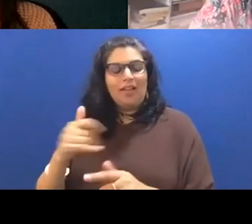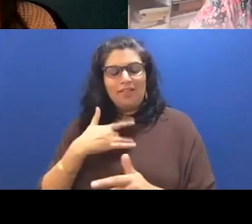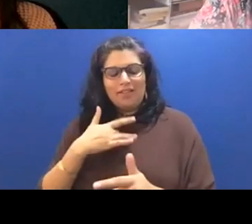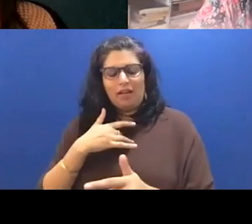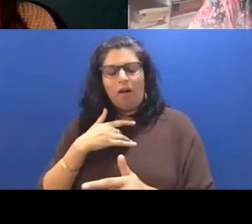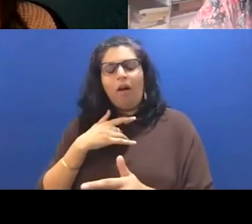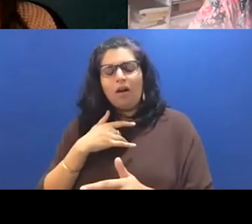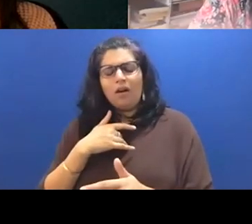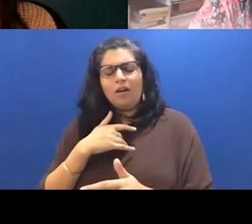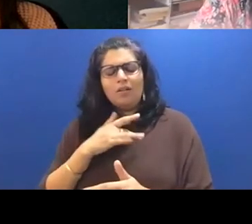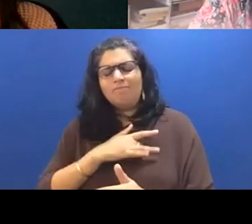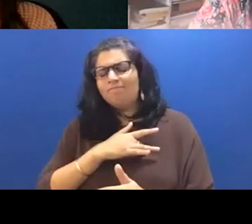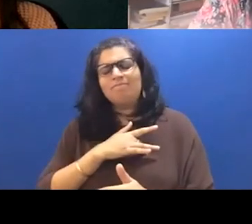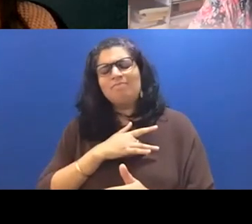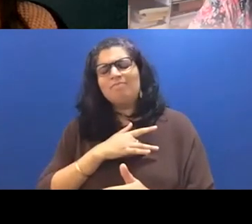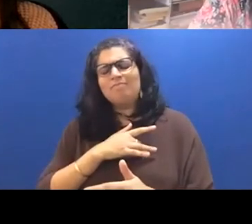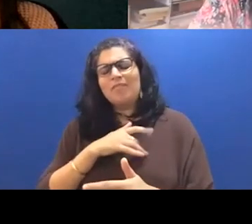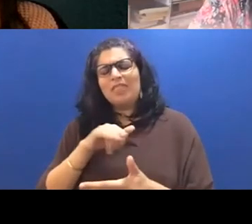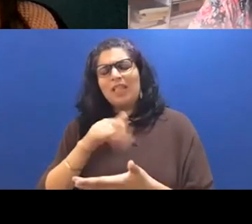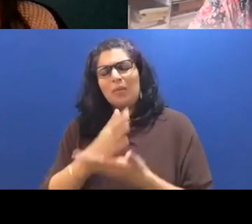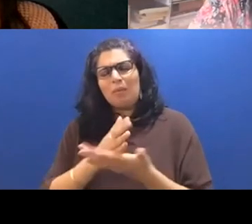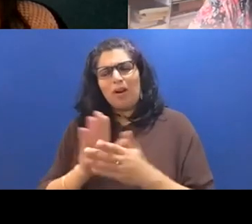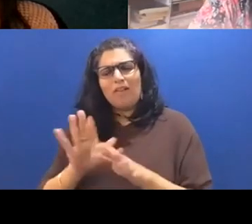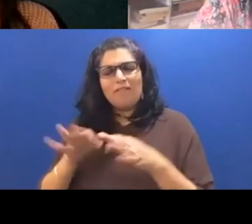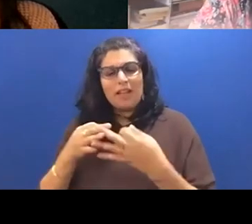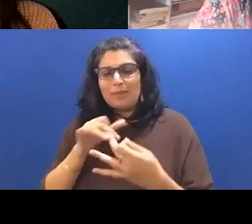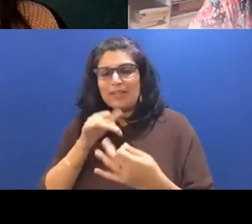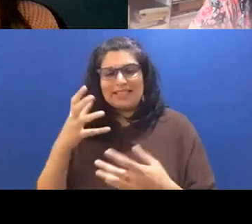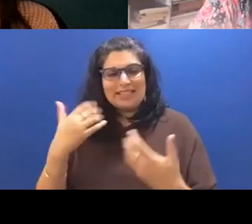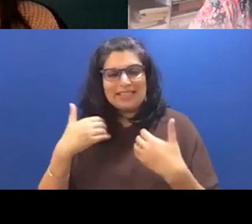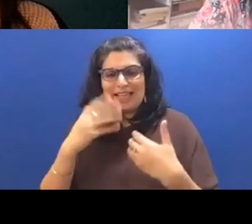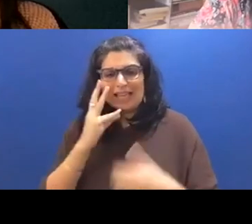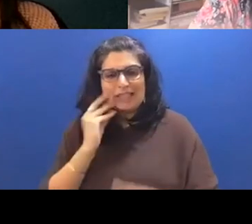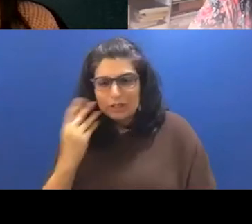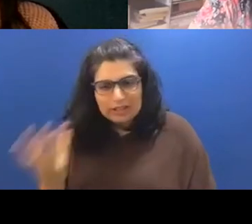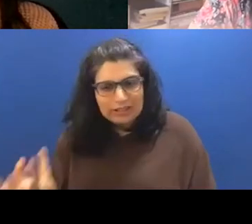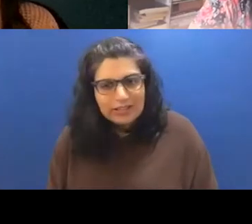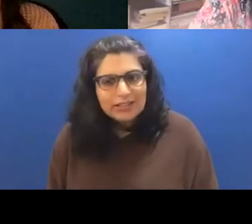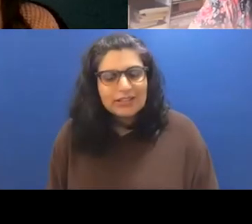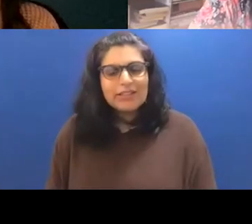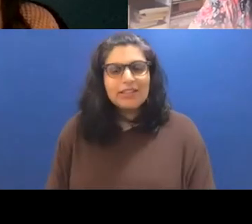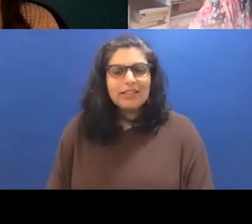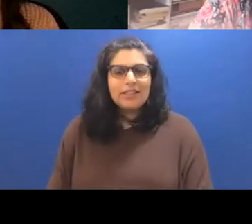was this part of her family that she didn't that she didn't have. Um, and then I think